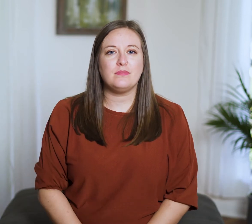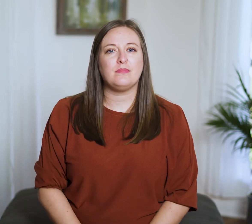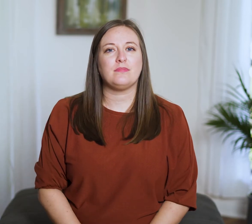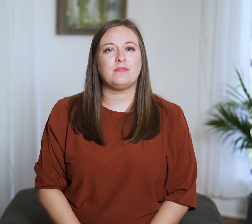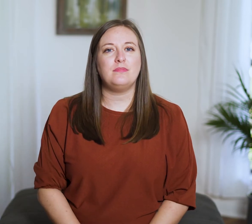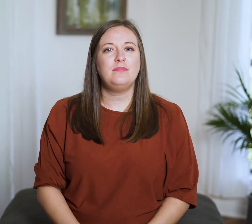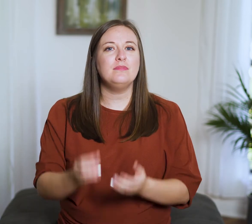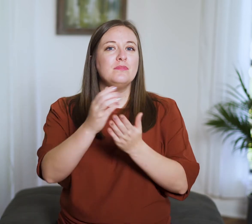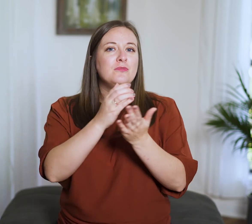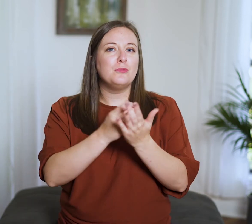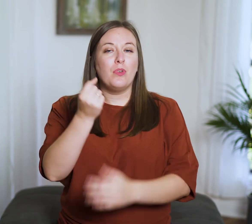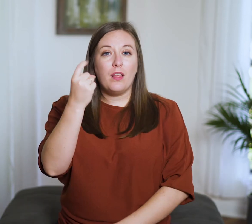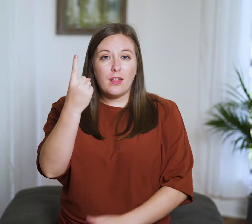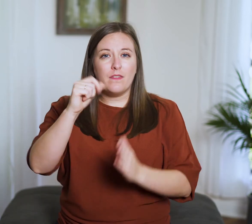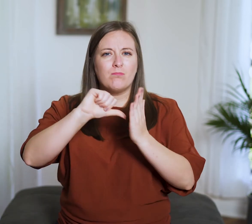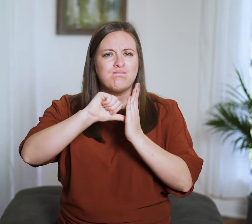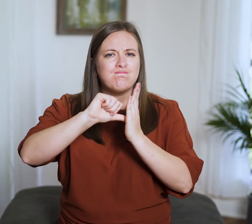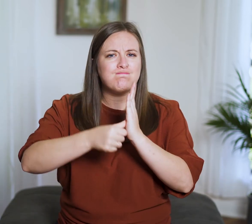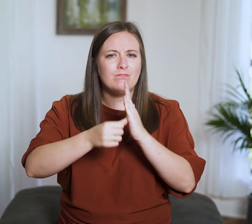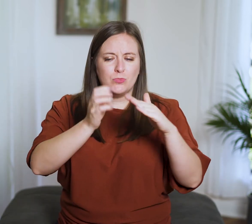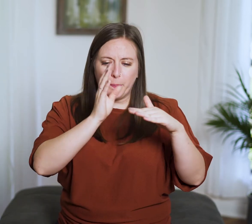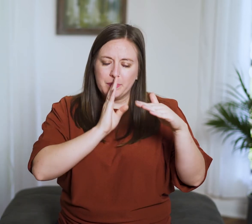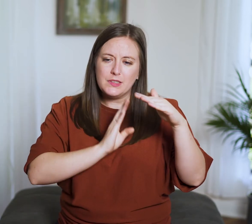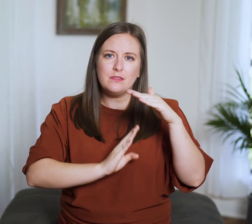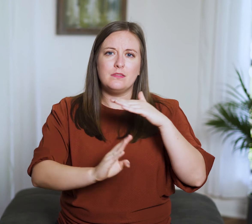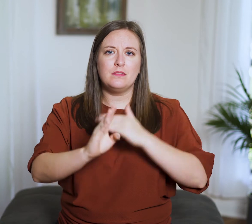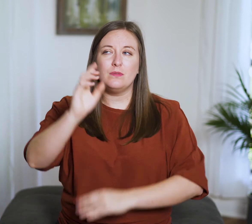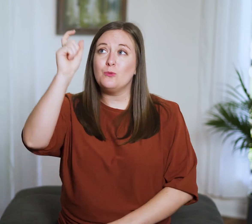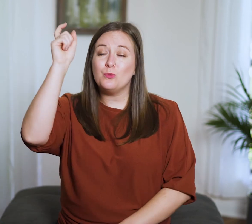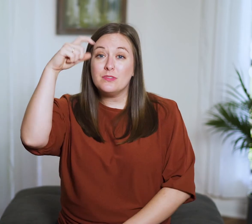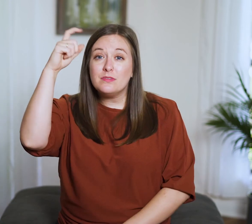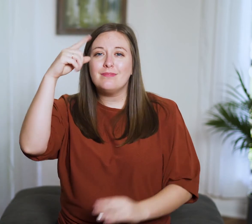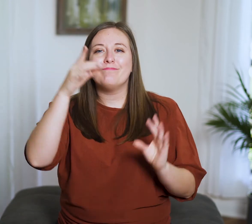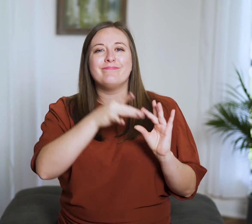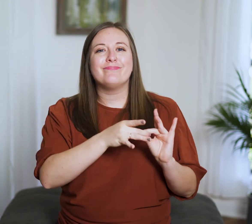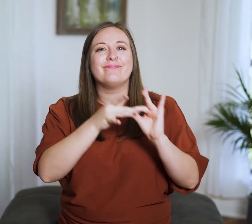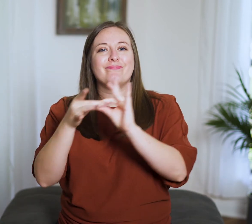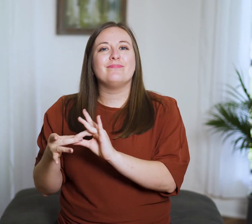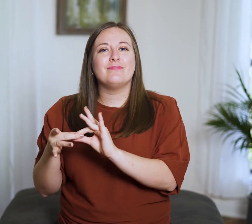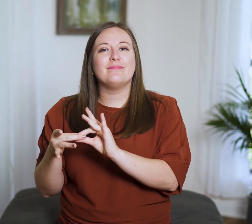Chapter 11 emphasizes the connections between humility and wisdom,